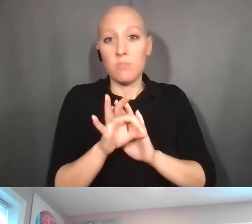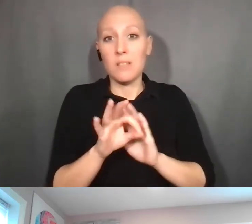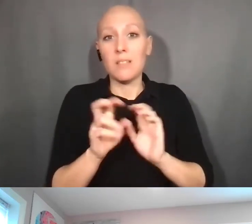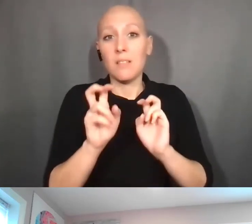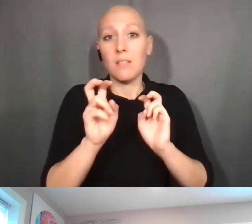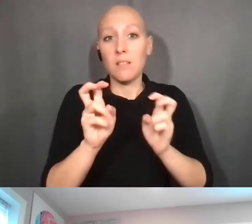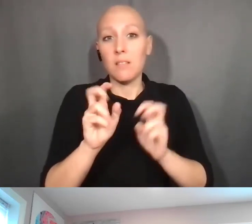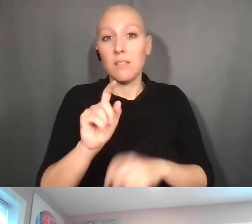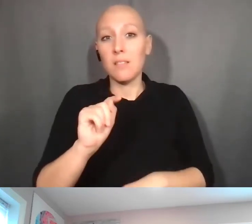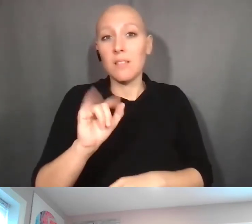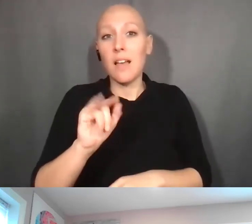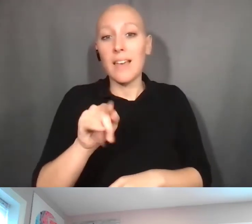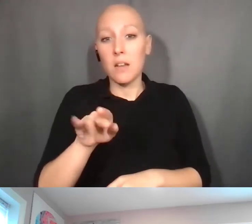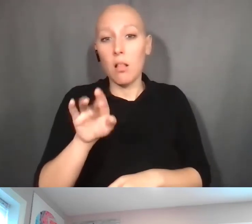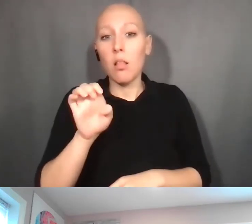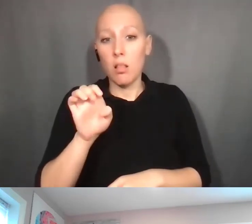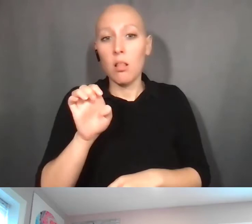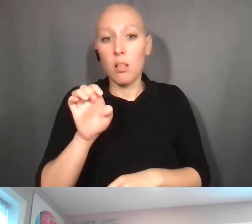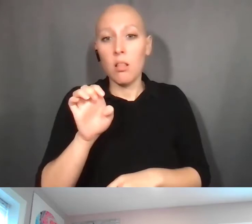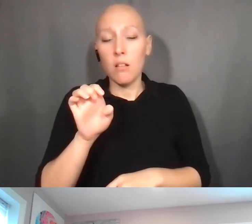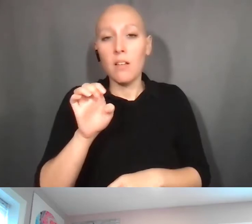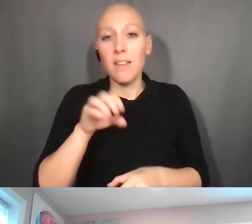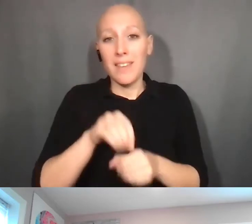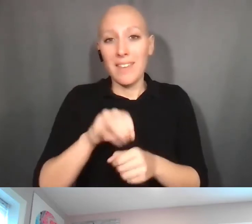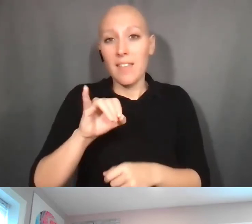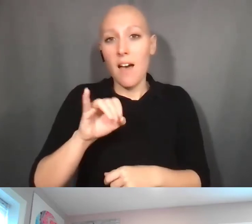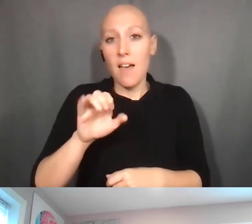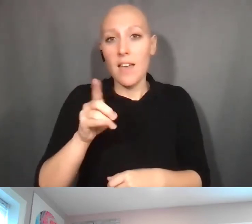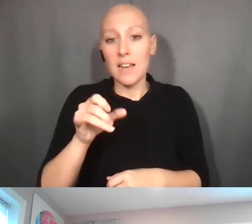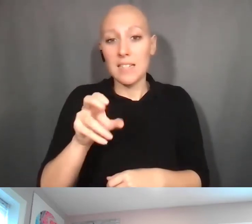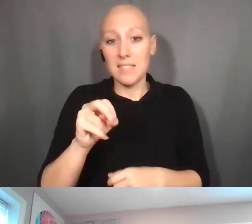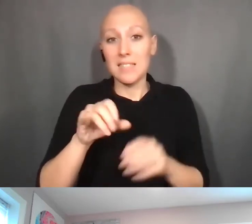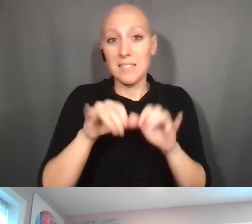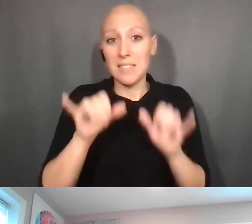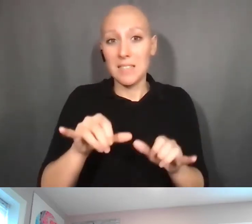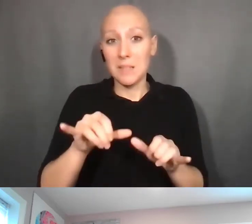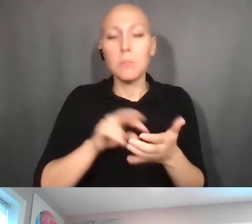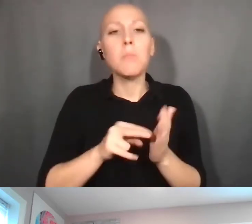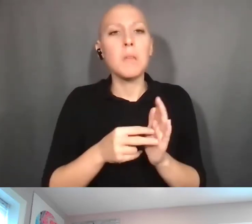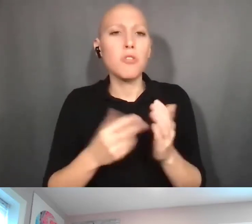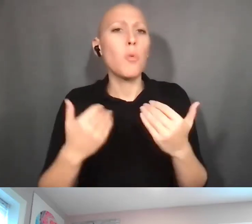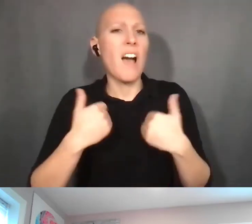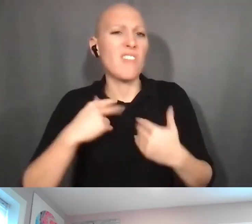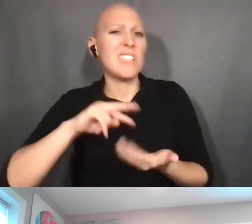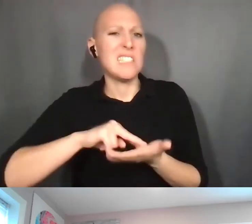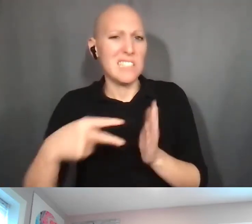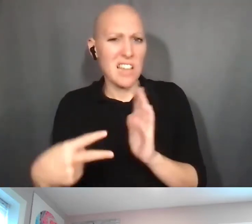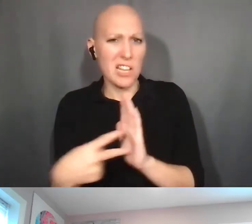and you have the intention of doing something with it that's when your utilization reporting requirement kicks in.